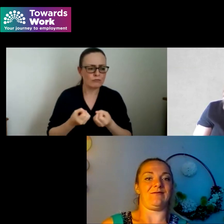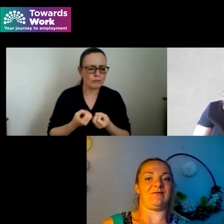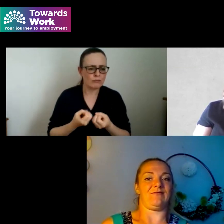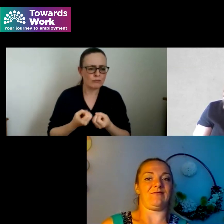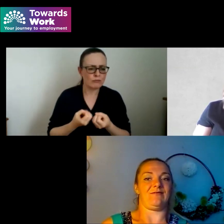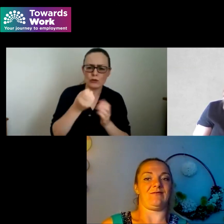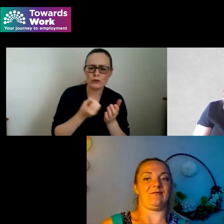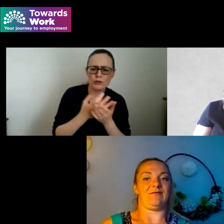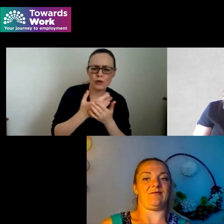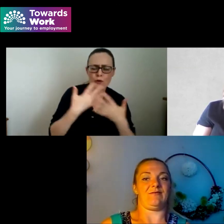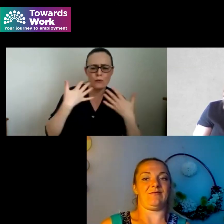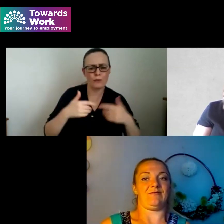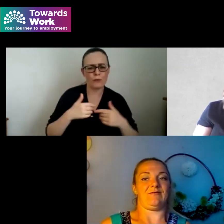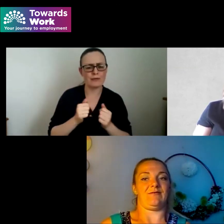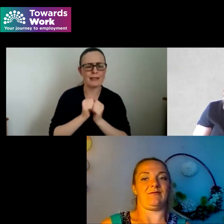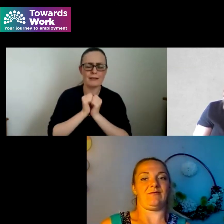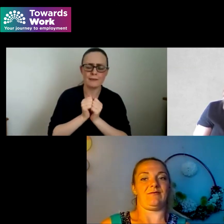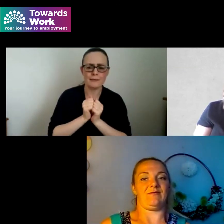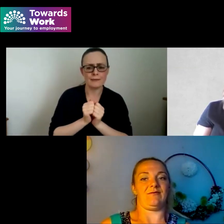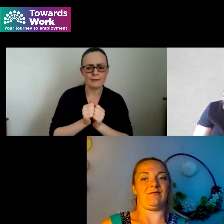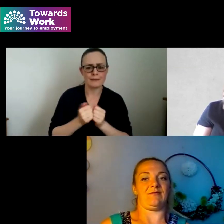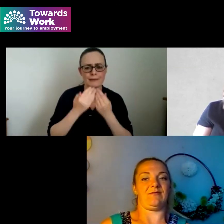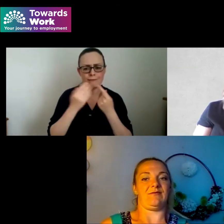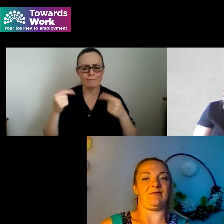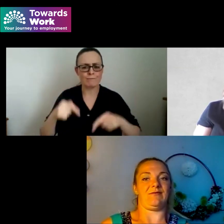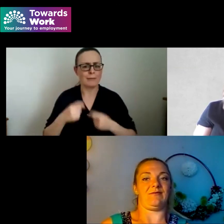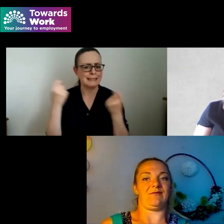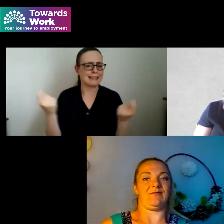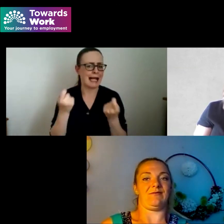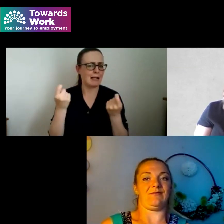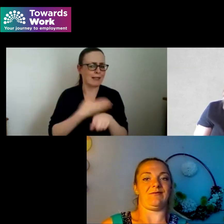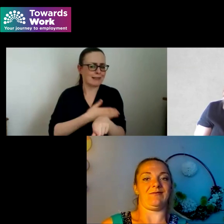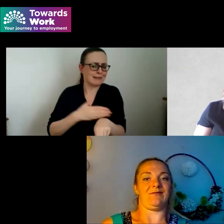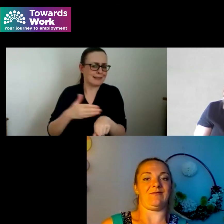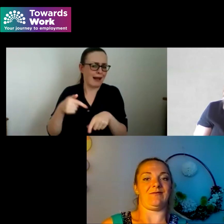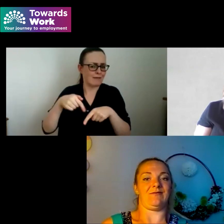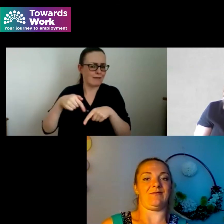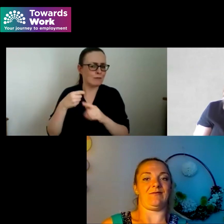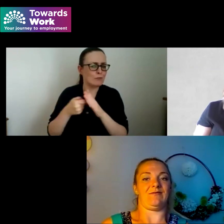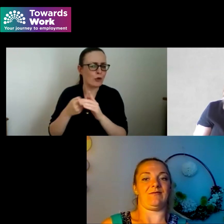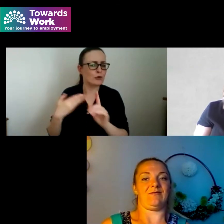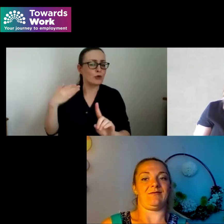so much to have you here to celebrate the sort of towards work and just to touch on what Tracy said